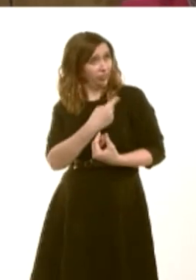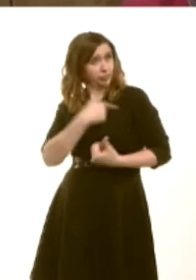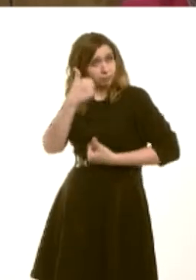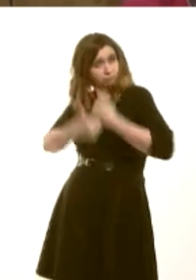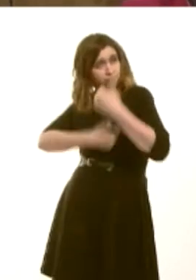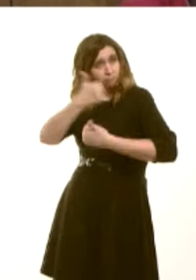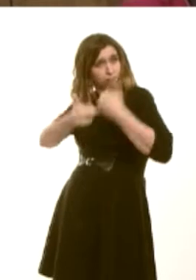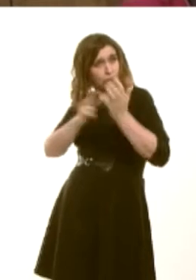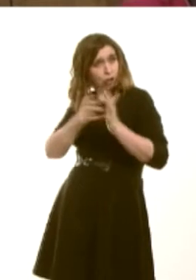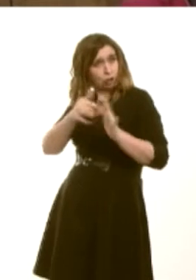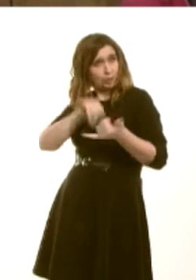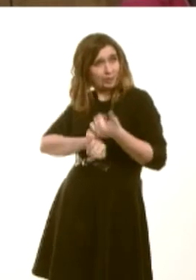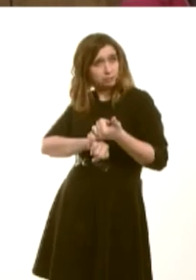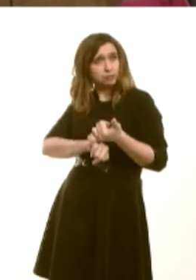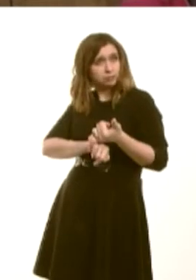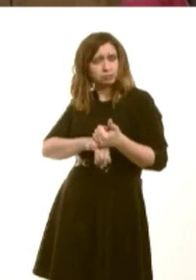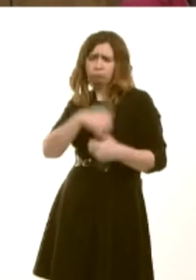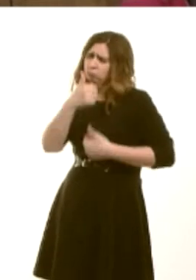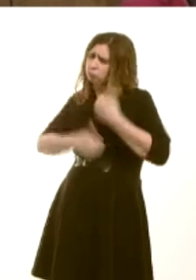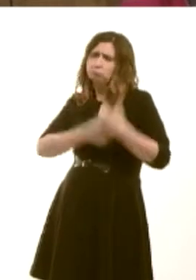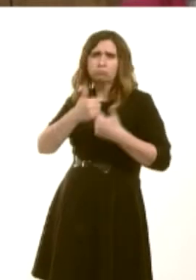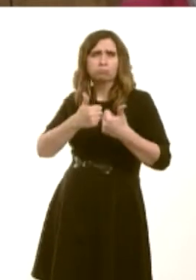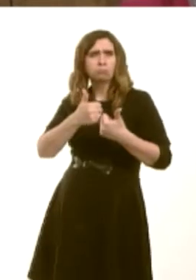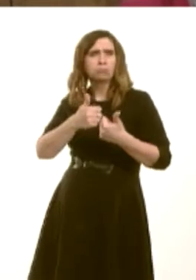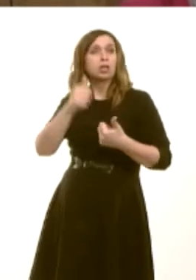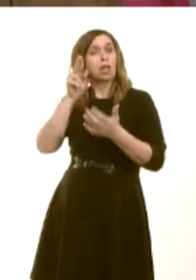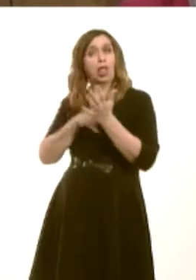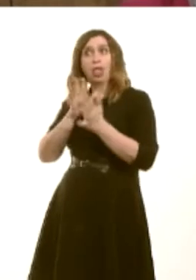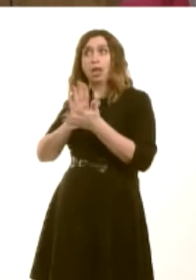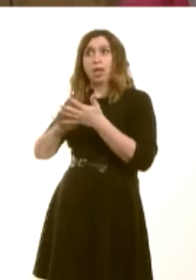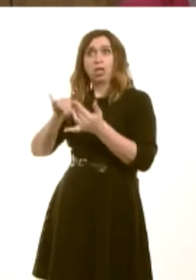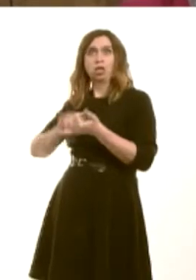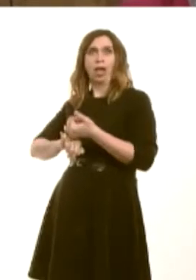on the work theyíre doing? We know the money it saves the NHS, not just here in Wales,